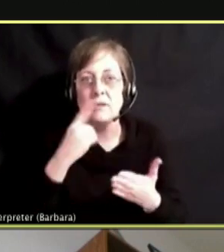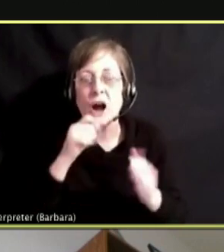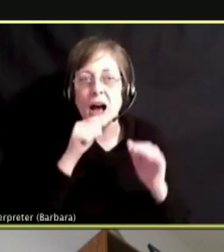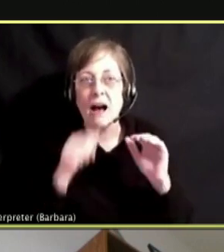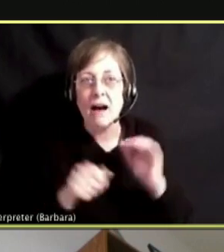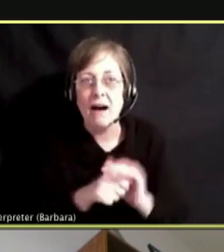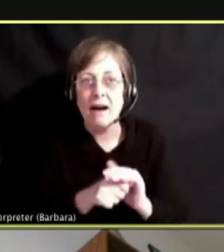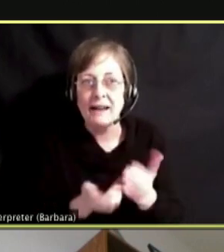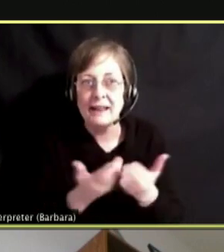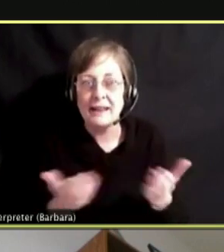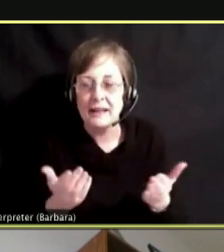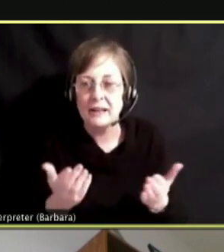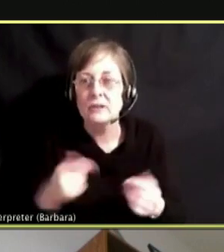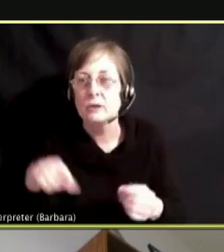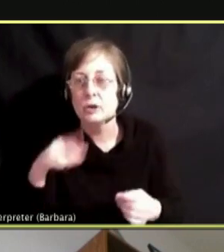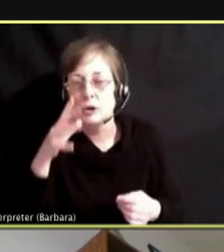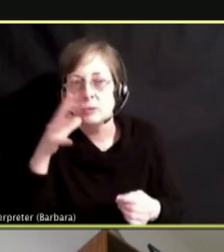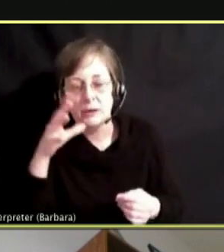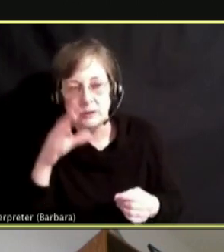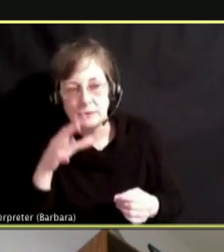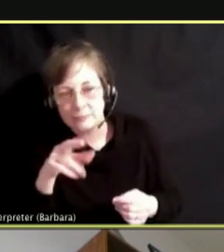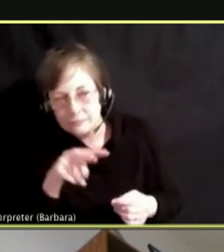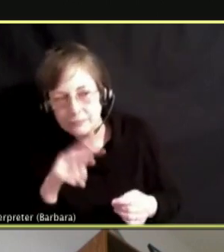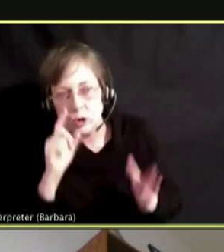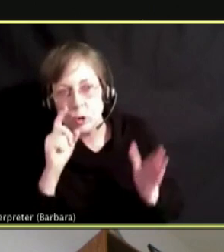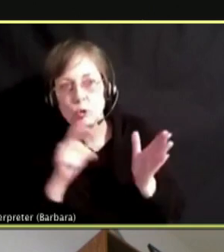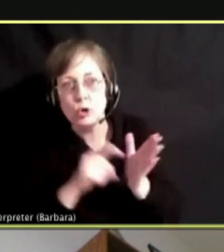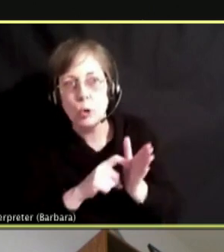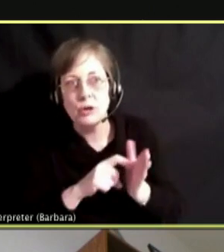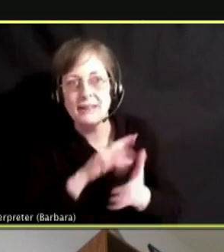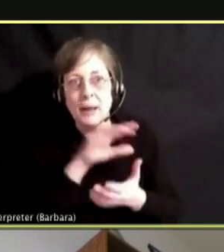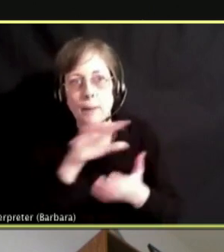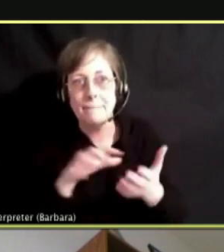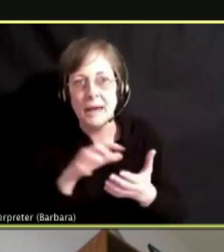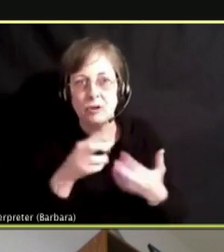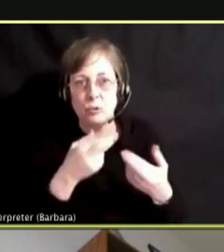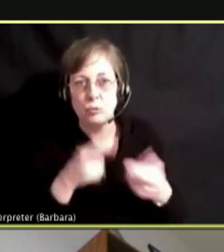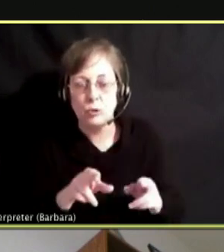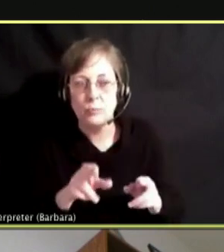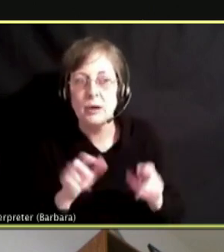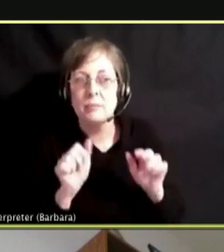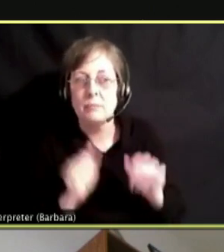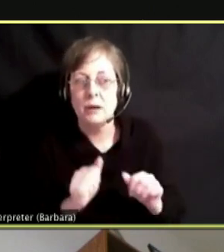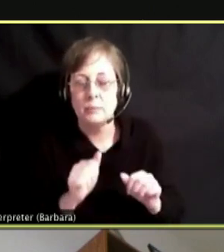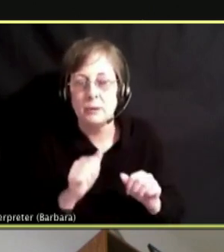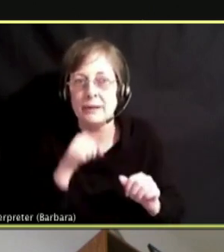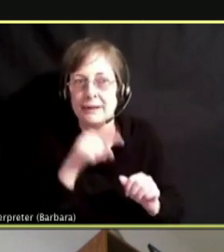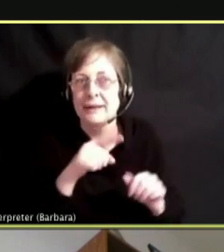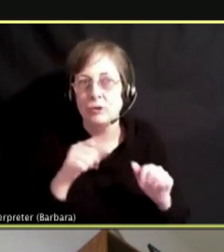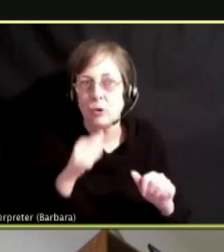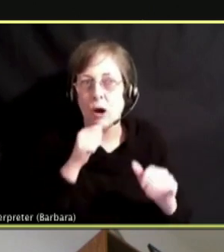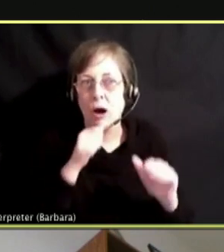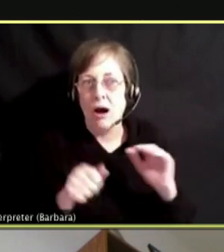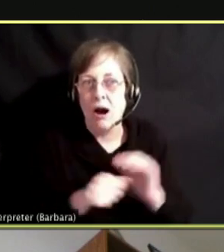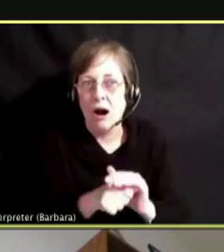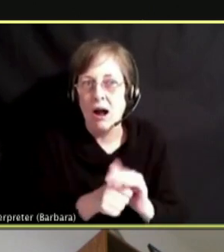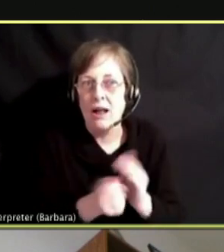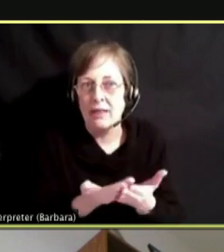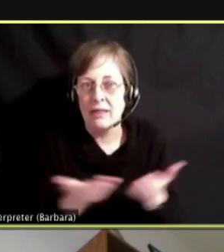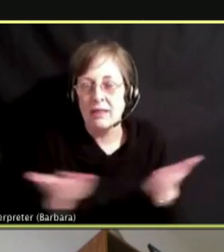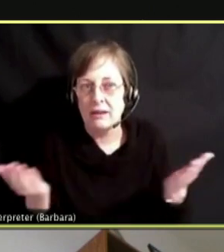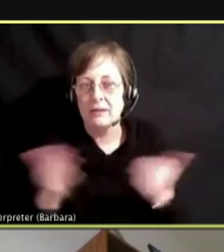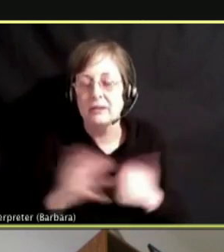JUST BEING AWARE OF MESSY ROOMS AND POSSIBLE HIDING PLACES OR WHAT I WOULD SAY ARE SOME